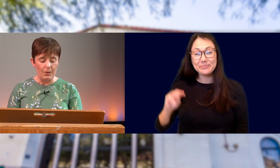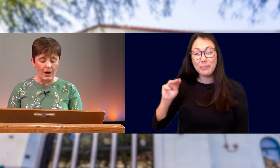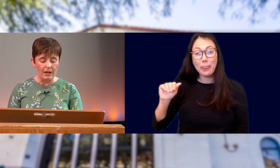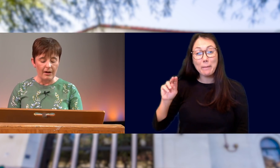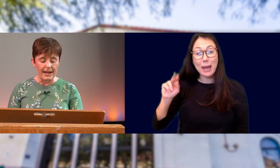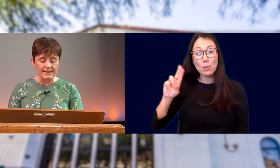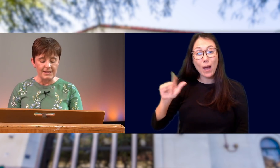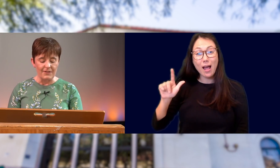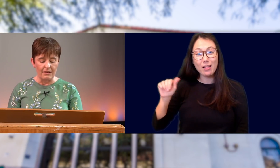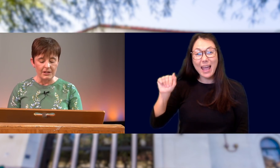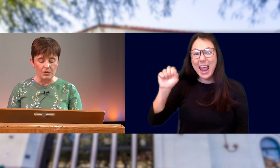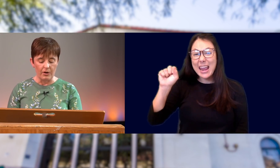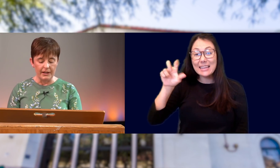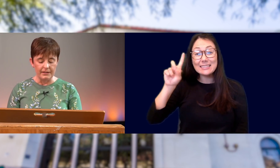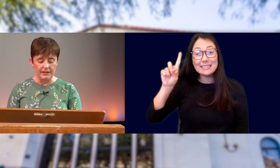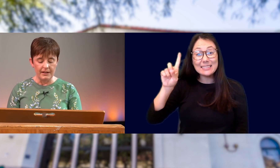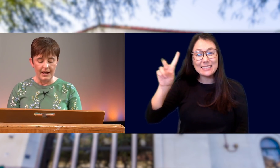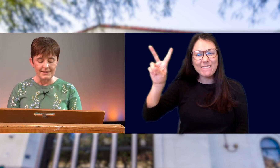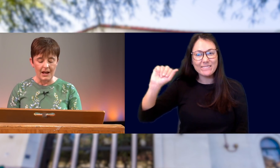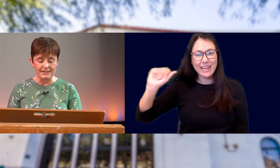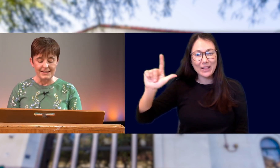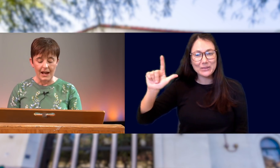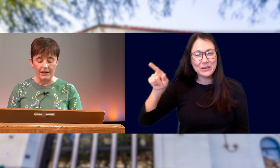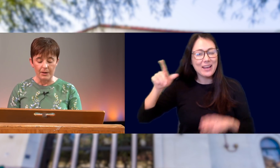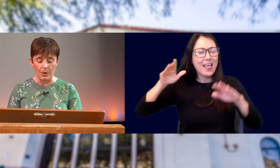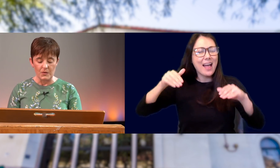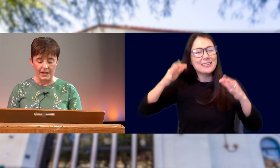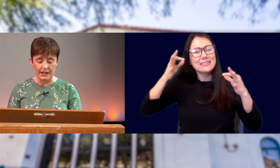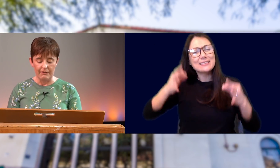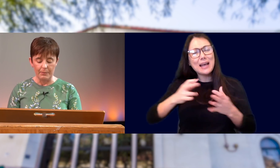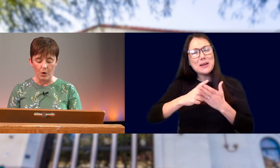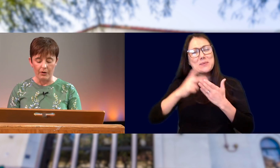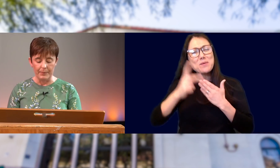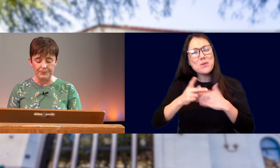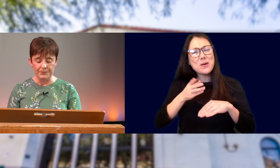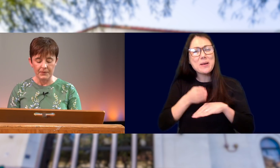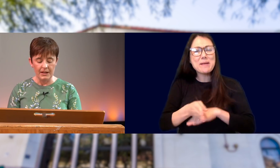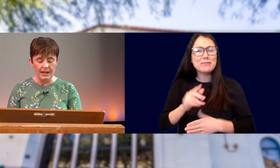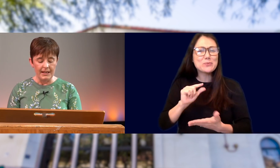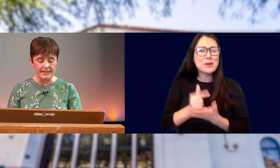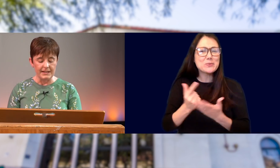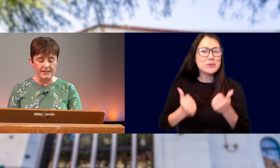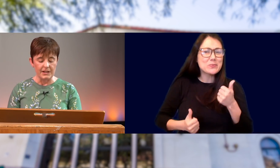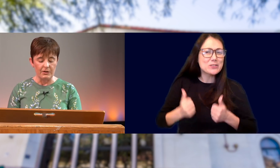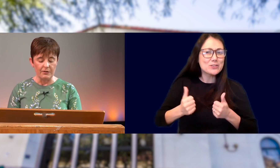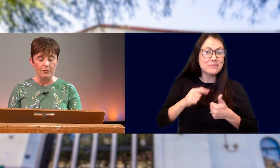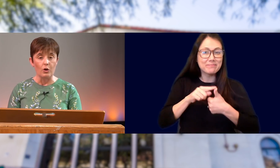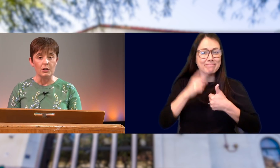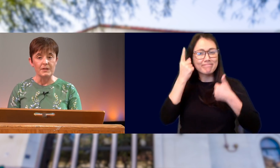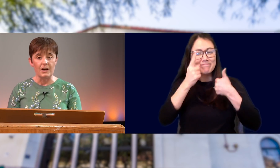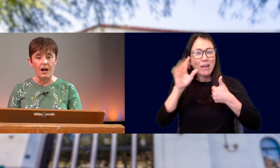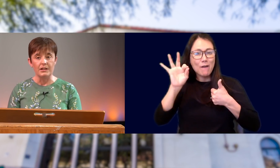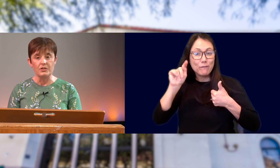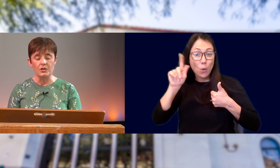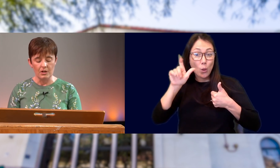MANUEL, OUR ASD VALEDICTORIAN, HAS NOT DECIDED ON A POST-SECONDARY PROGRAM. HE IS CONSIDERING FORT LEWIS COLLEGE,